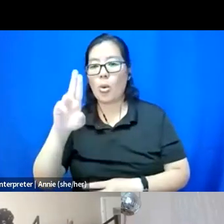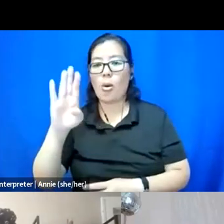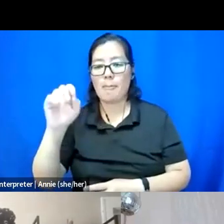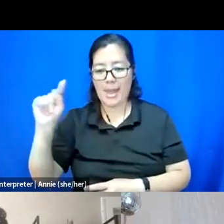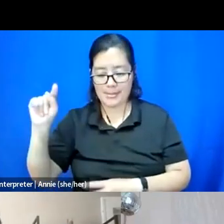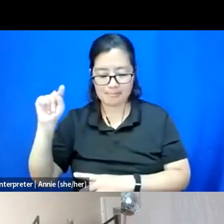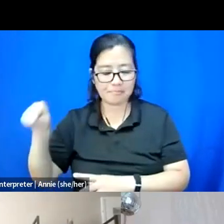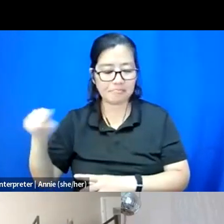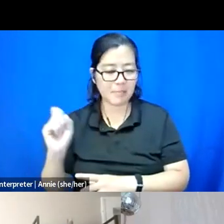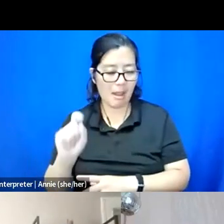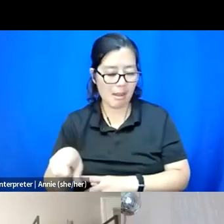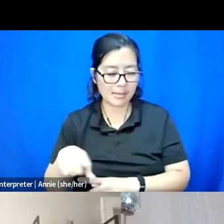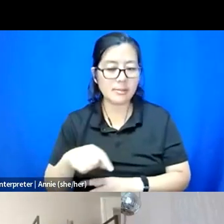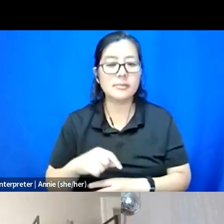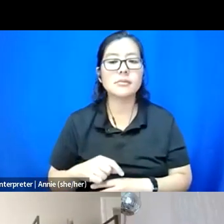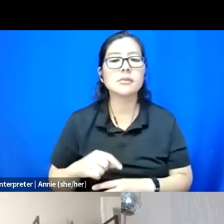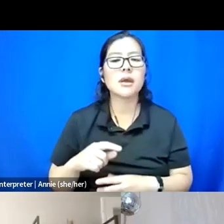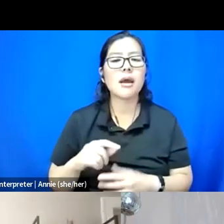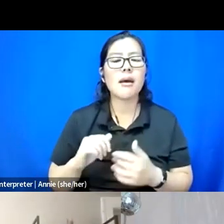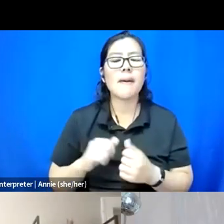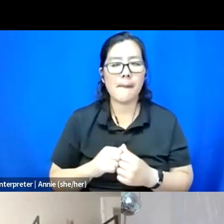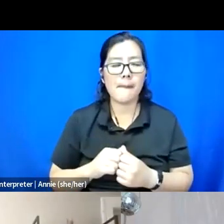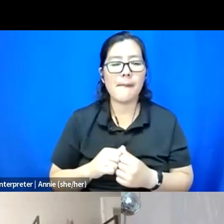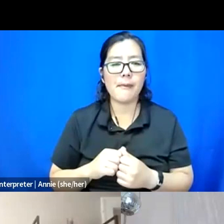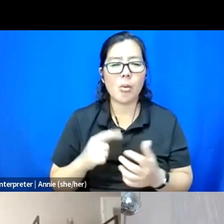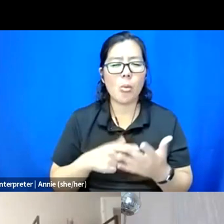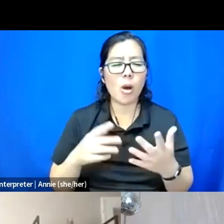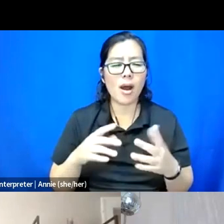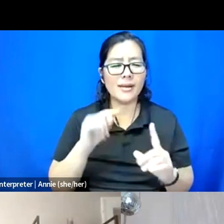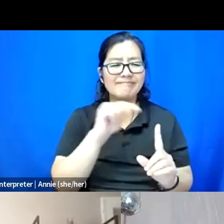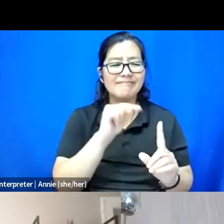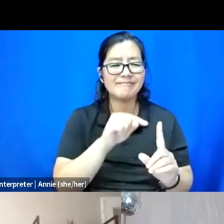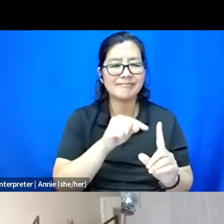What do you find makes it easier or harder to do your work as a black disabled artist?